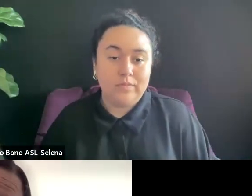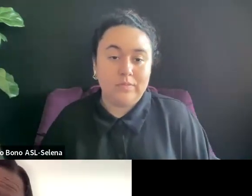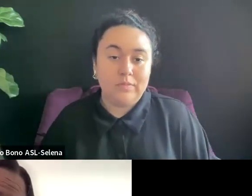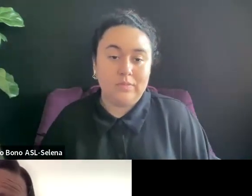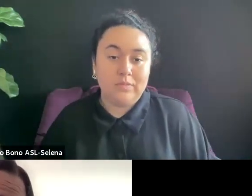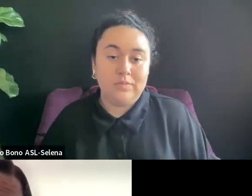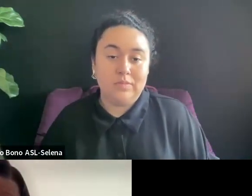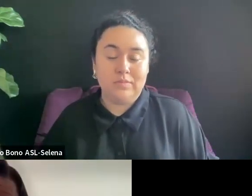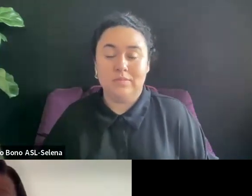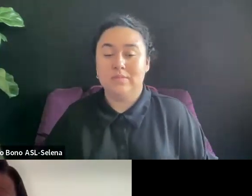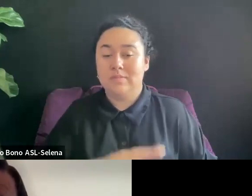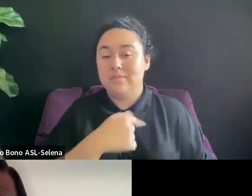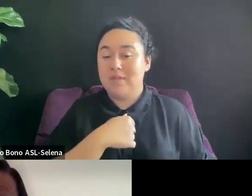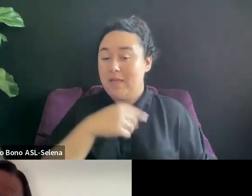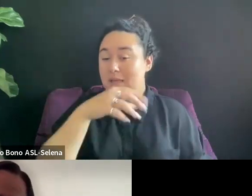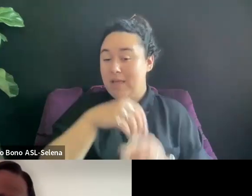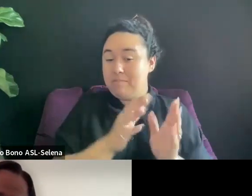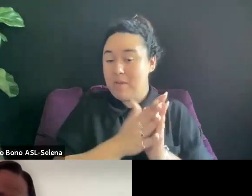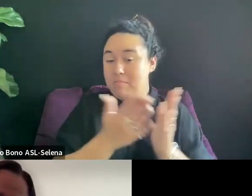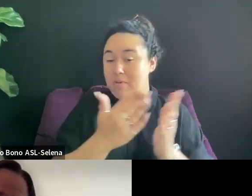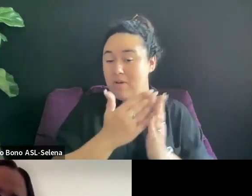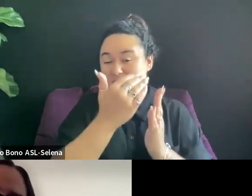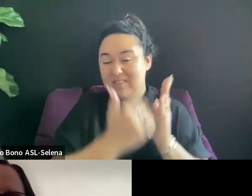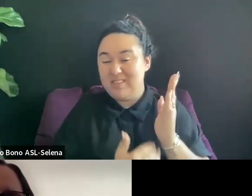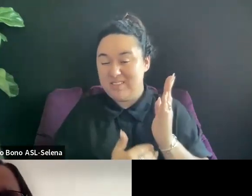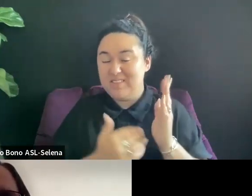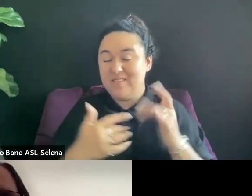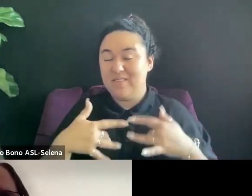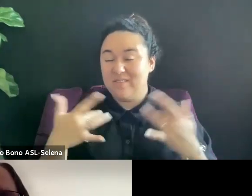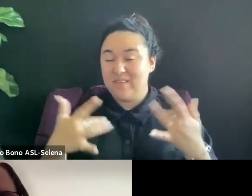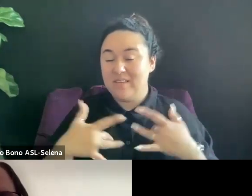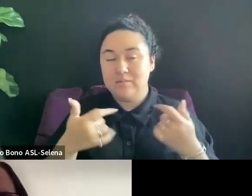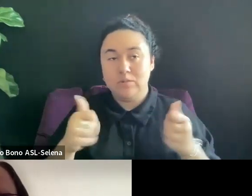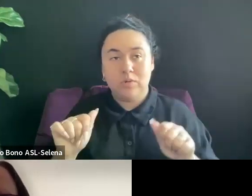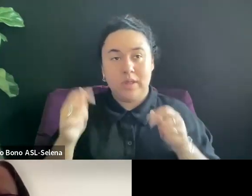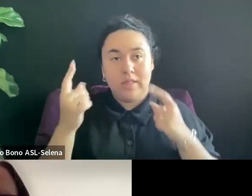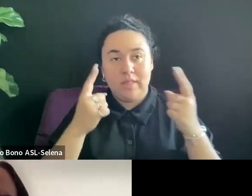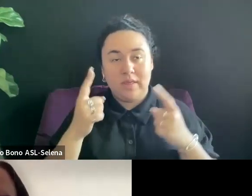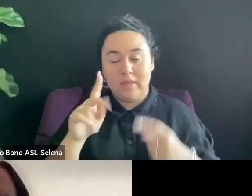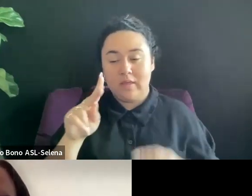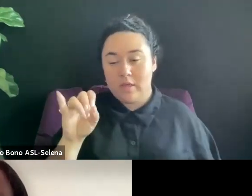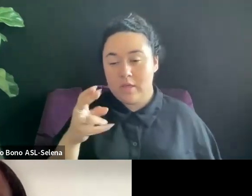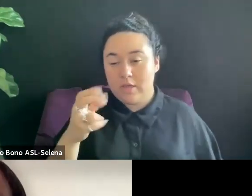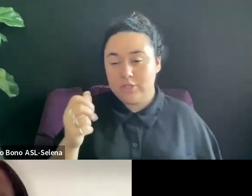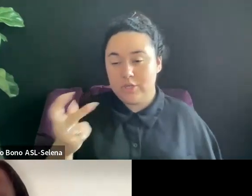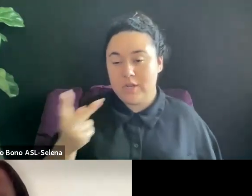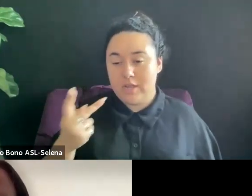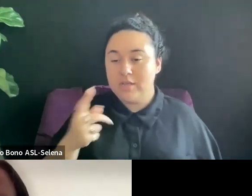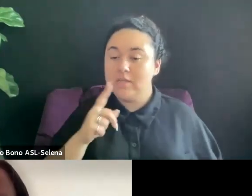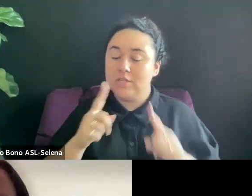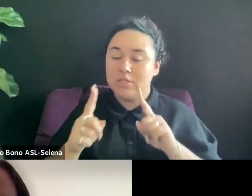BUT I'M TRYING TO THINK IS THERE A WAY, WE TALKED BEFOREHAND ABOUT MAYBE ME SENDING SOME